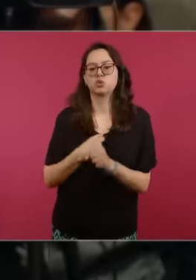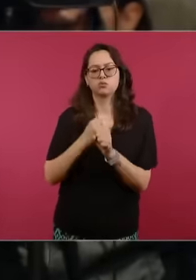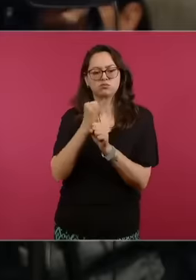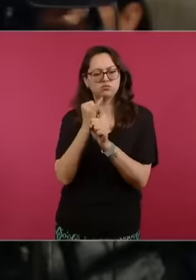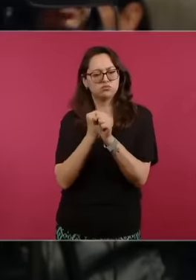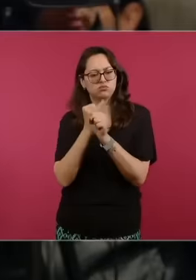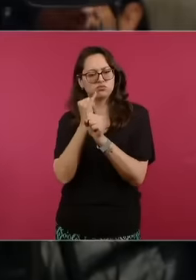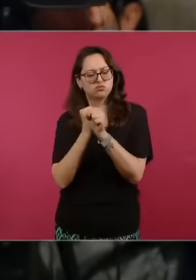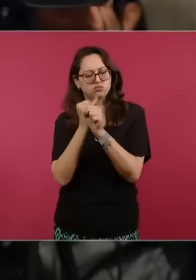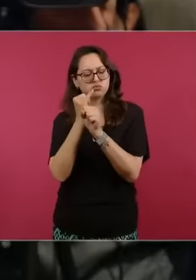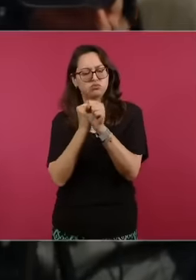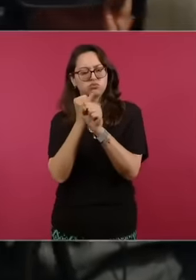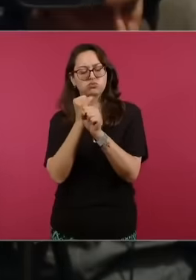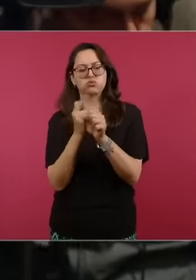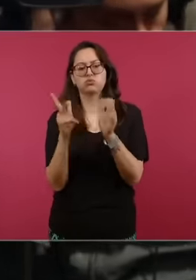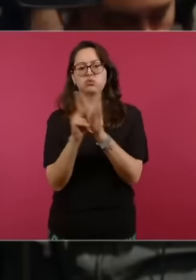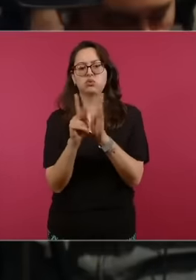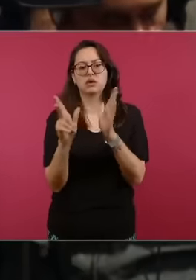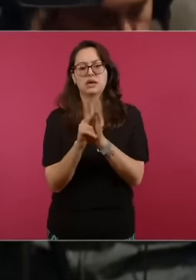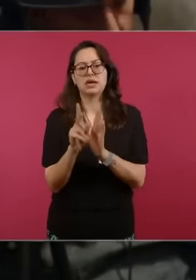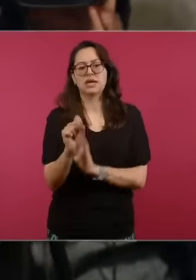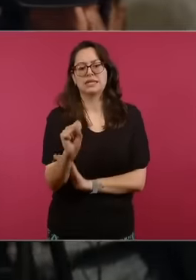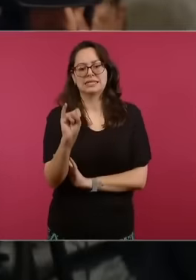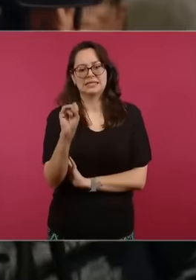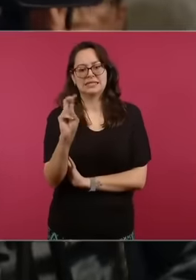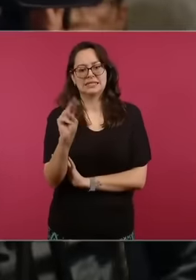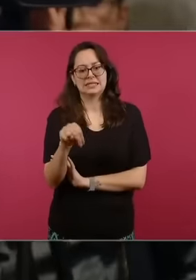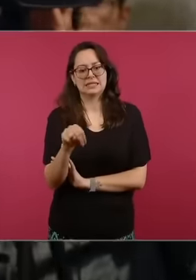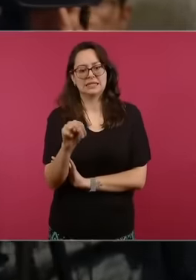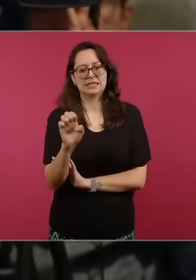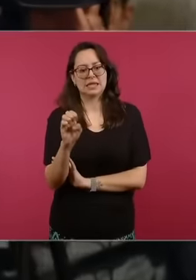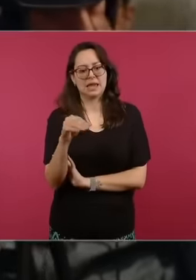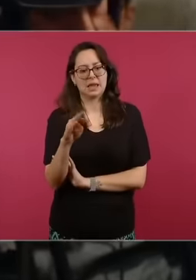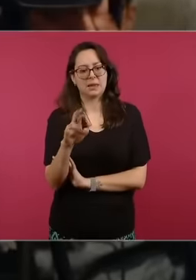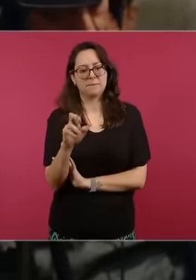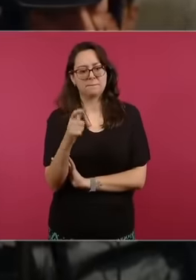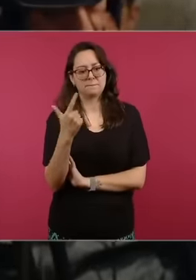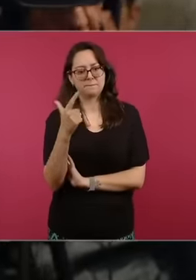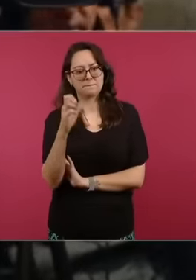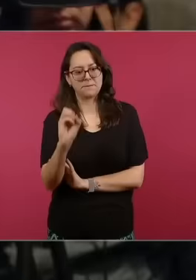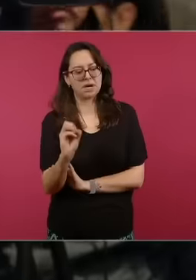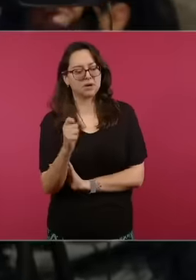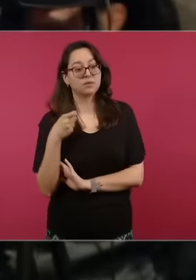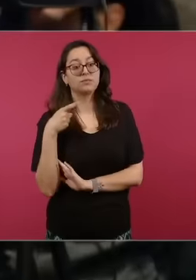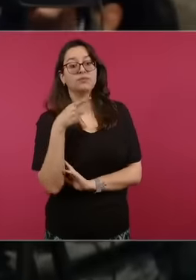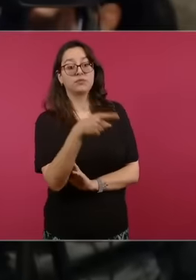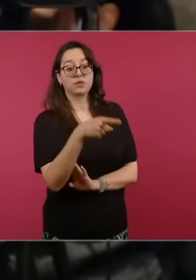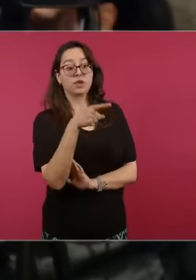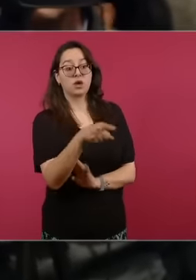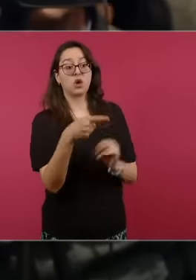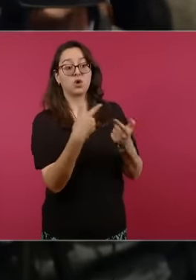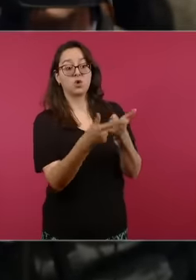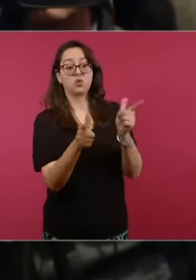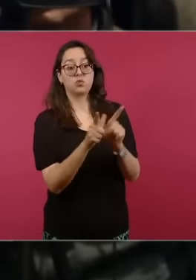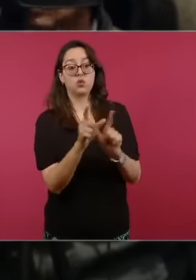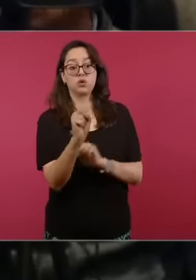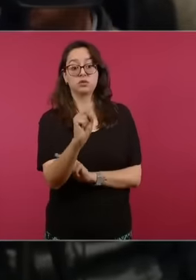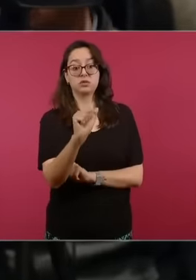in the Diario Digital nevertheless proves that the debt of the Salinas group that Ricardo